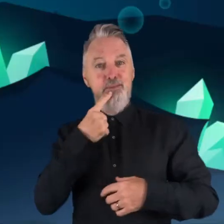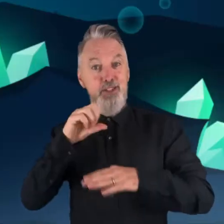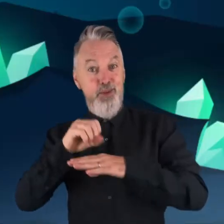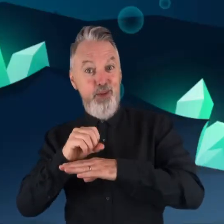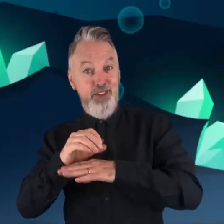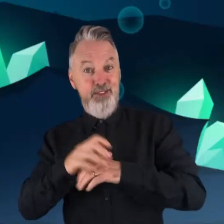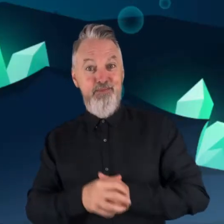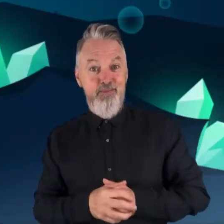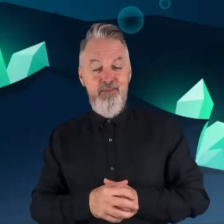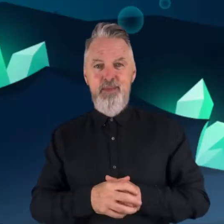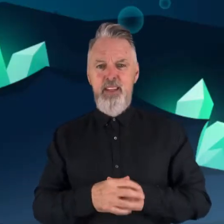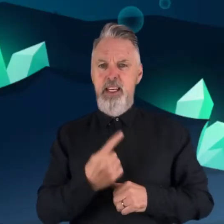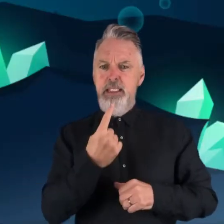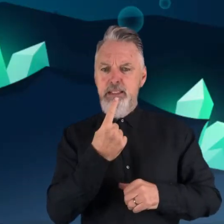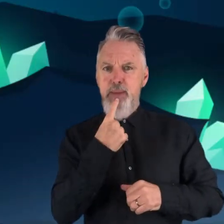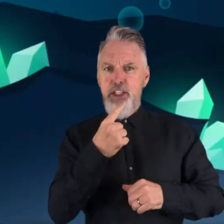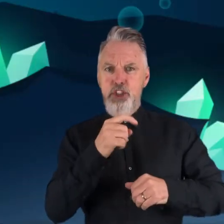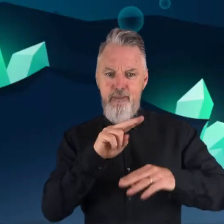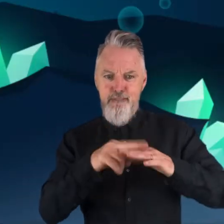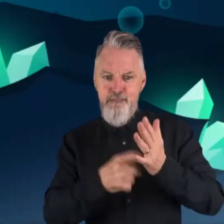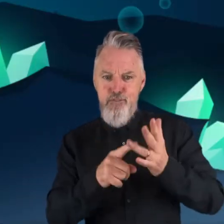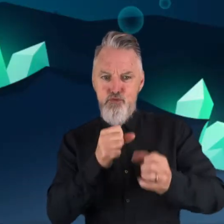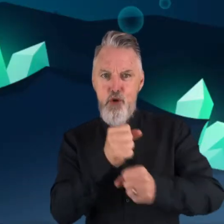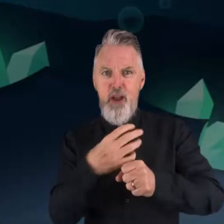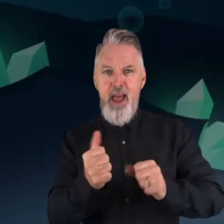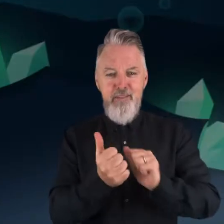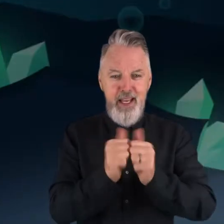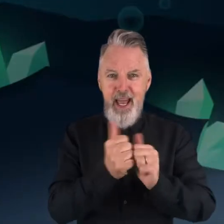With Speech Frog, kids play fun, speech-promoting games for home practice.